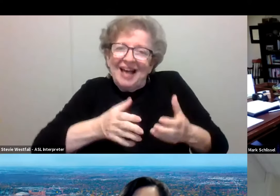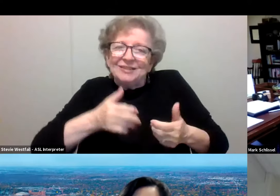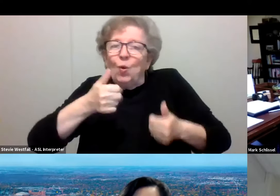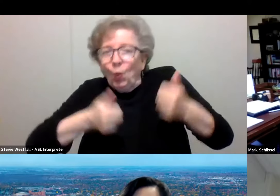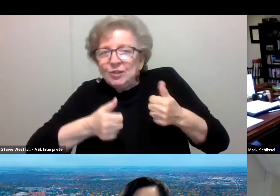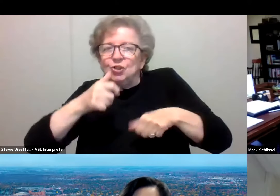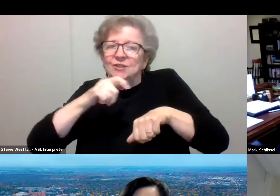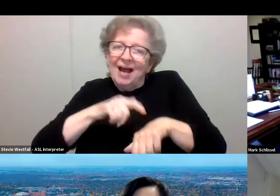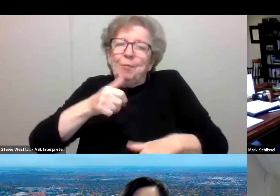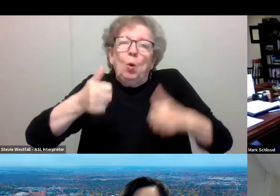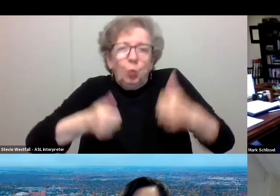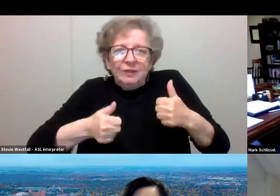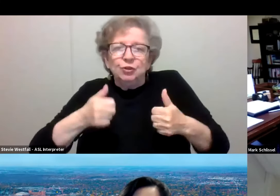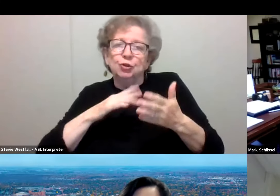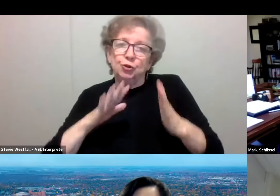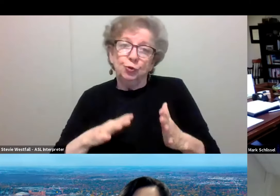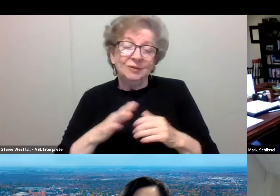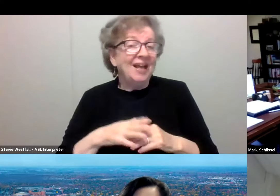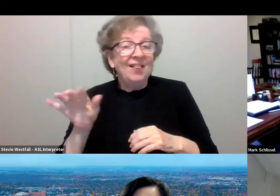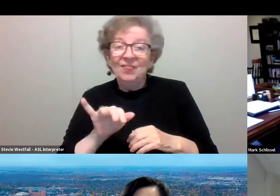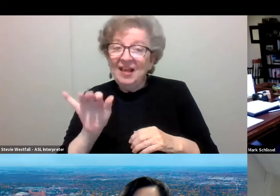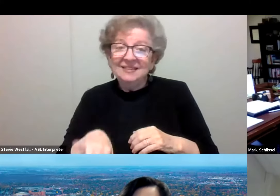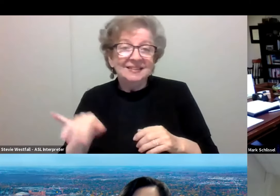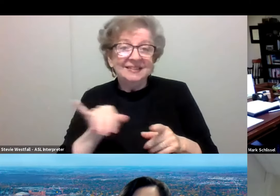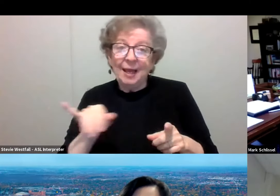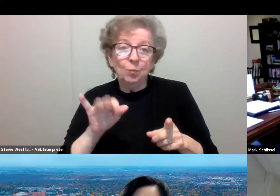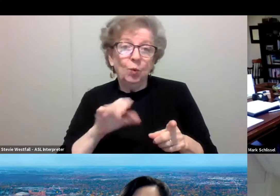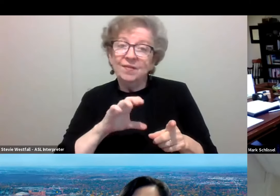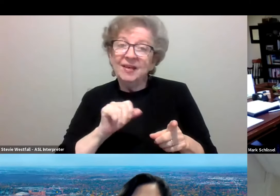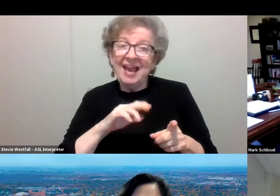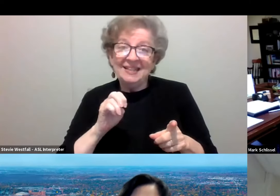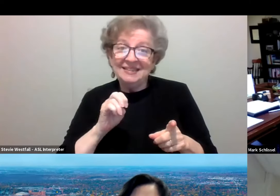And that's standard for even with the case investigation for folks who are identified as close contact.